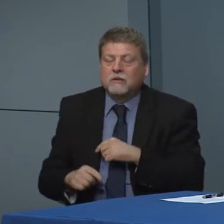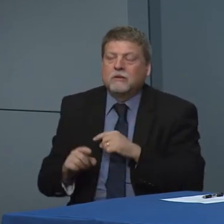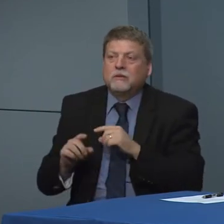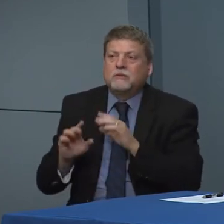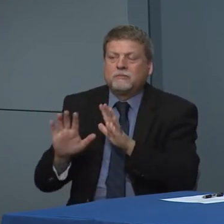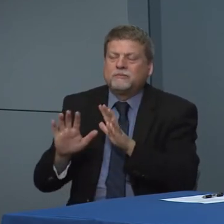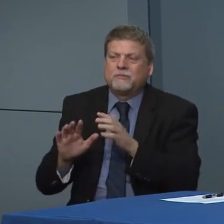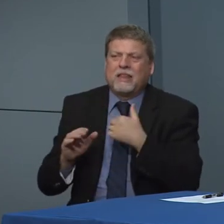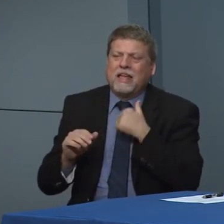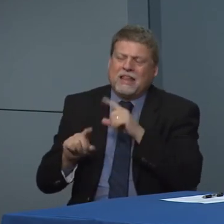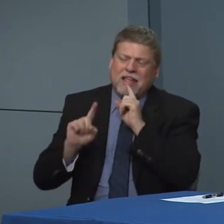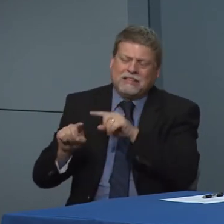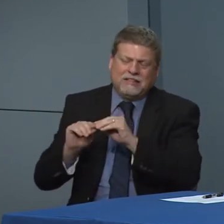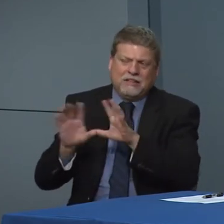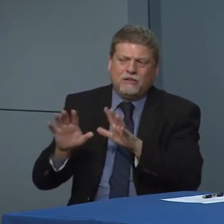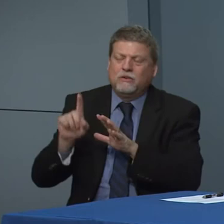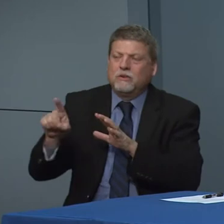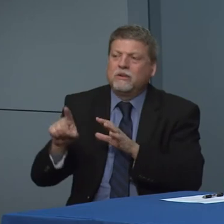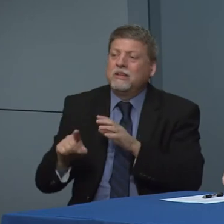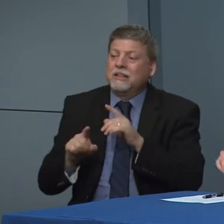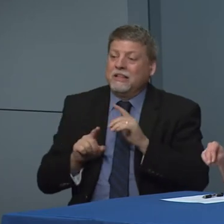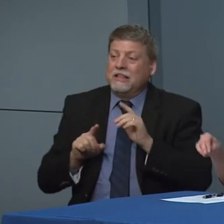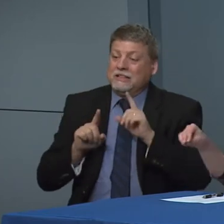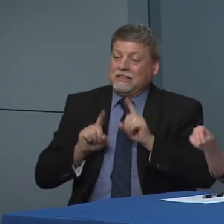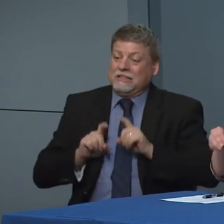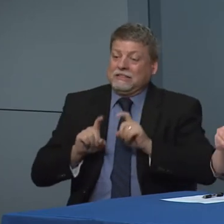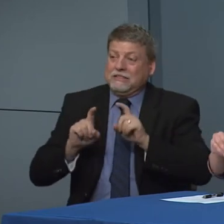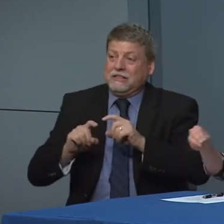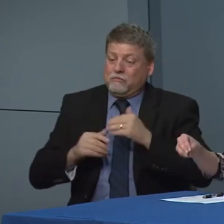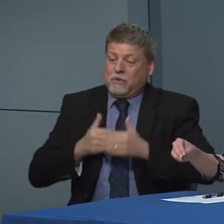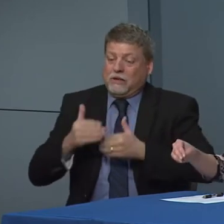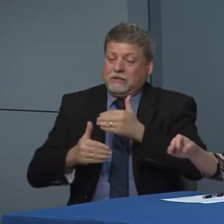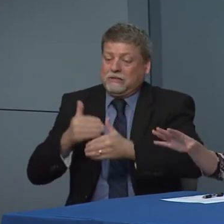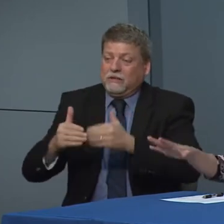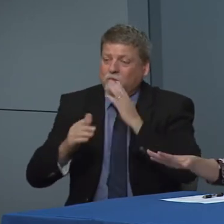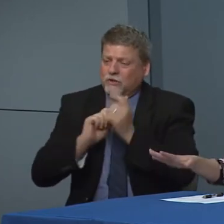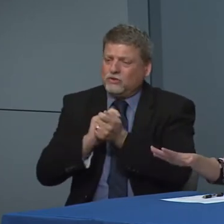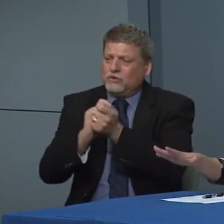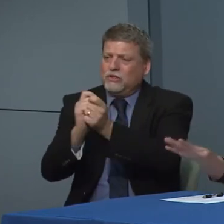I think we also have to understand that testing is going to evolve as we move through different stages of